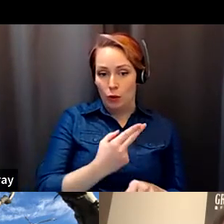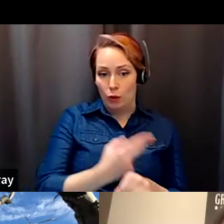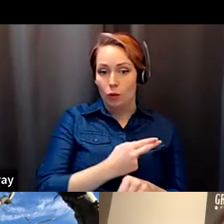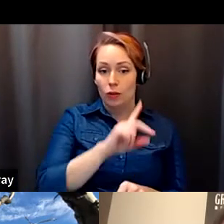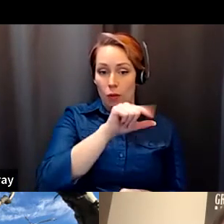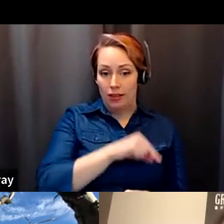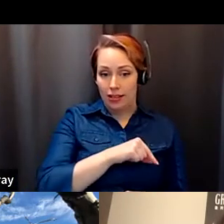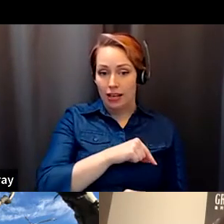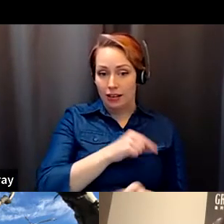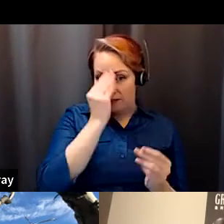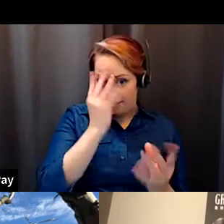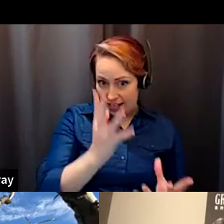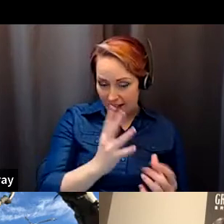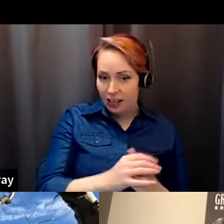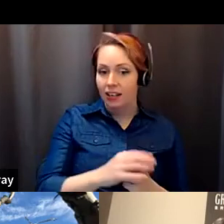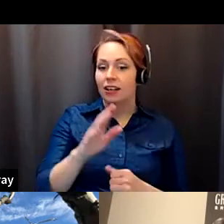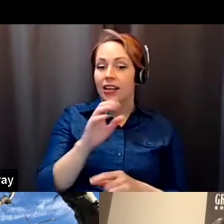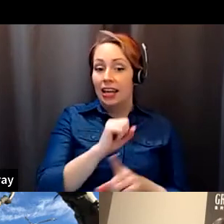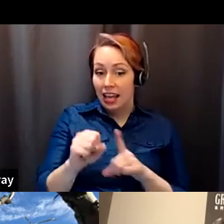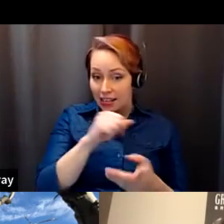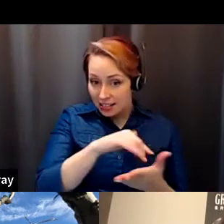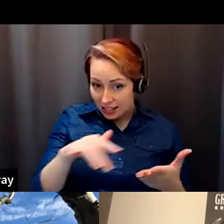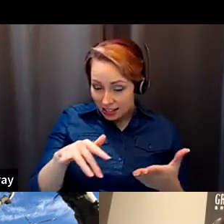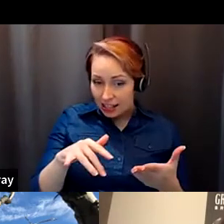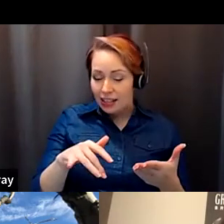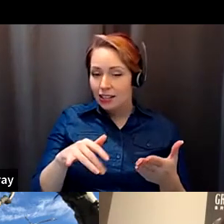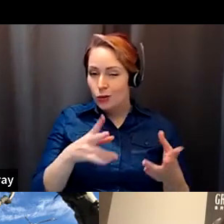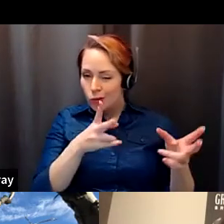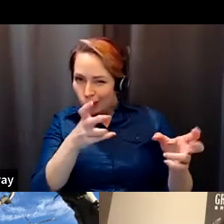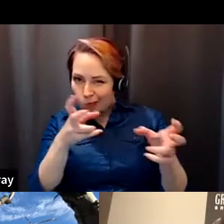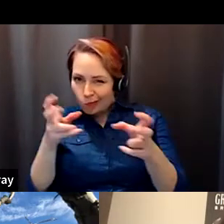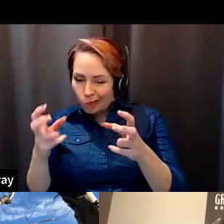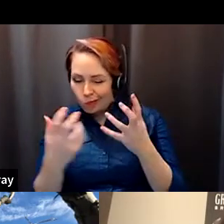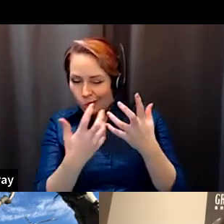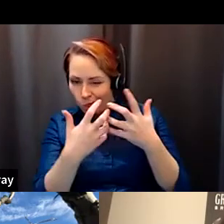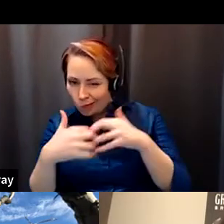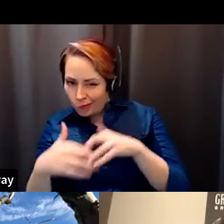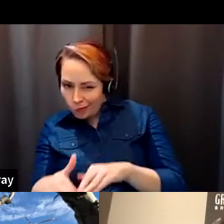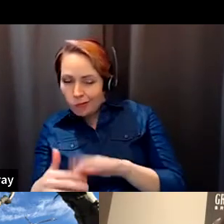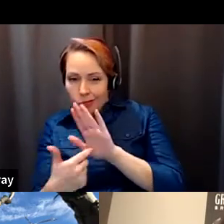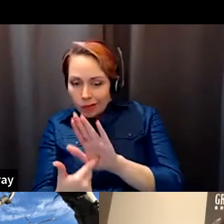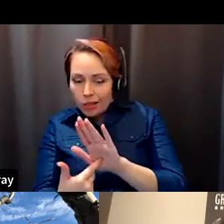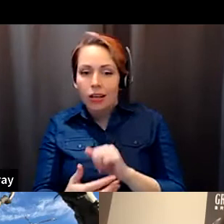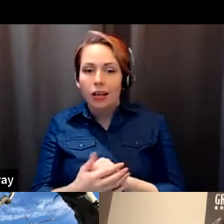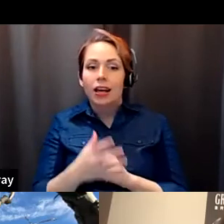Salvador Santino Regilme: process tracing to these are the scars or mechanisms and it's also a matter of qualitative interpretation of.